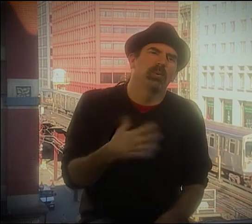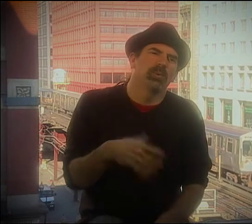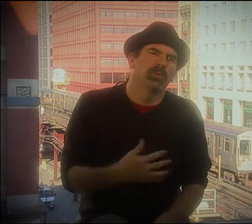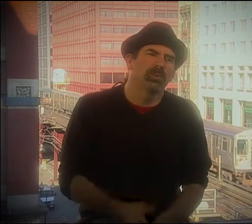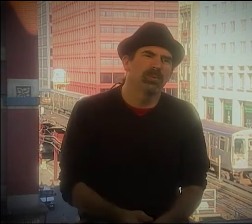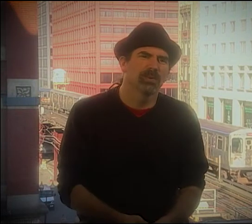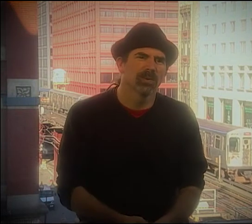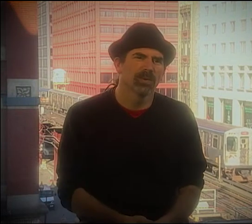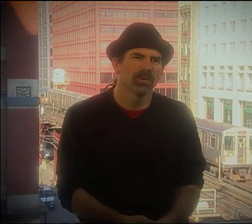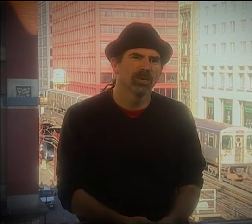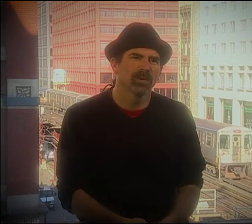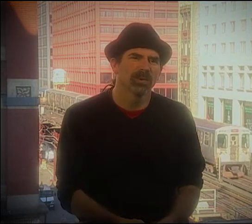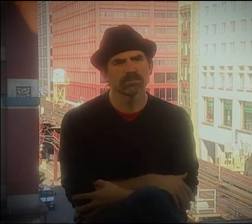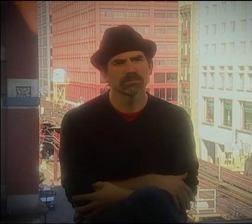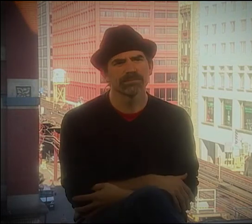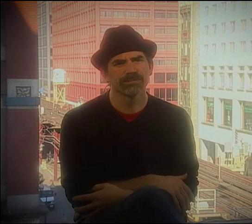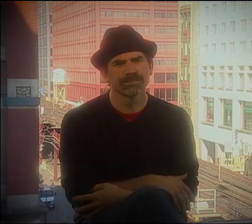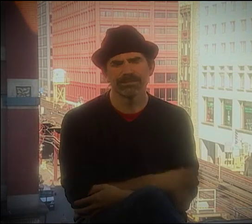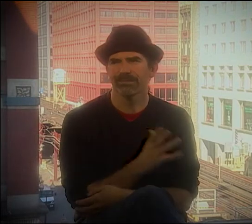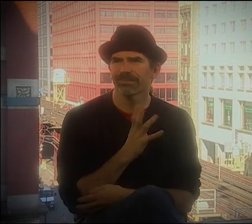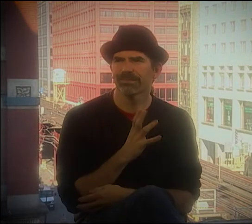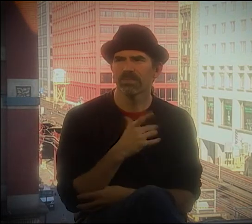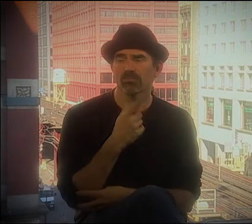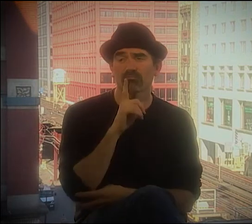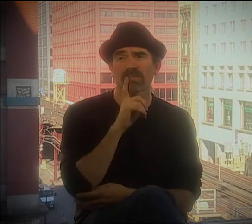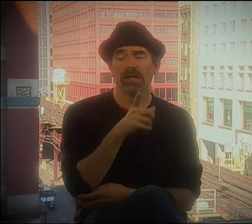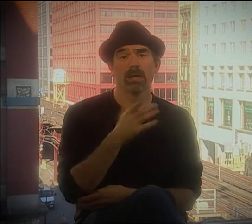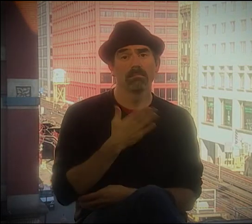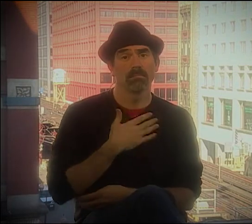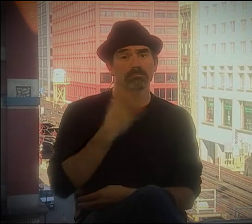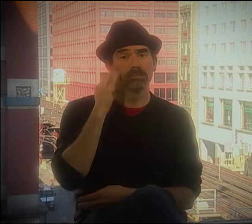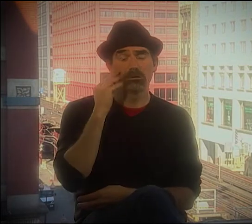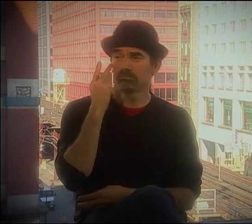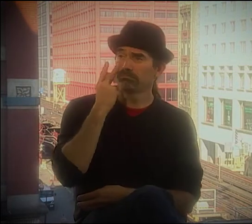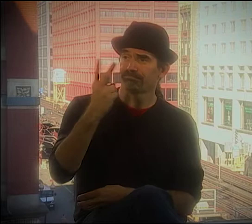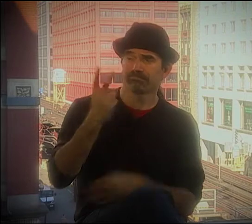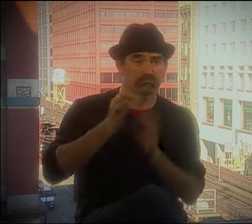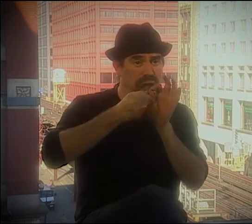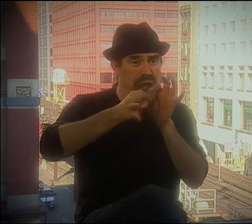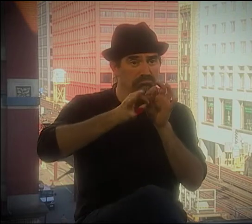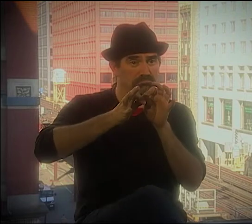AND I THOUGHT, "WELL, THIS IS JUST PART OF MY EVERYDAY LIFE. THAT'S THE LANGUAGE."